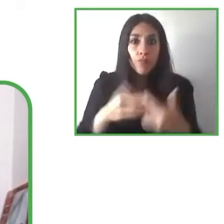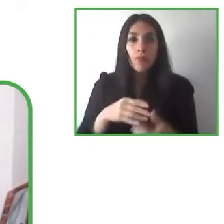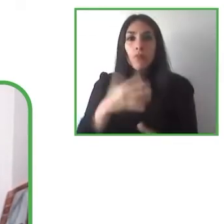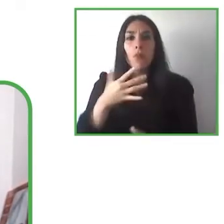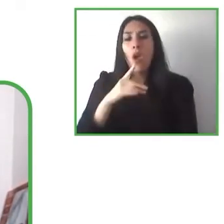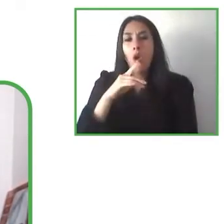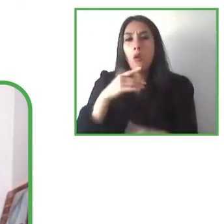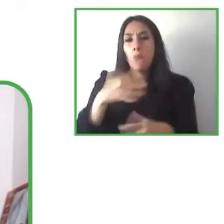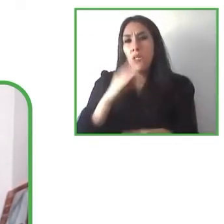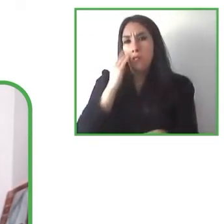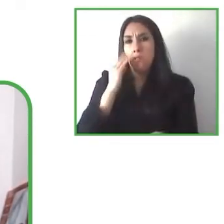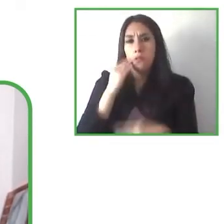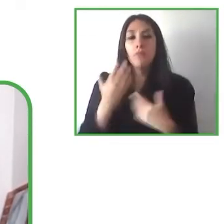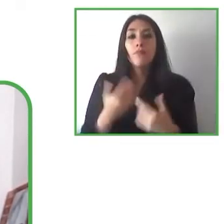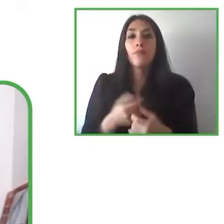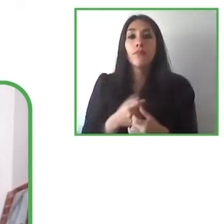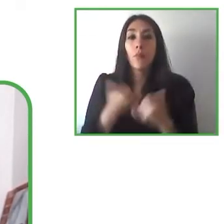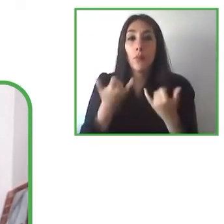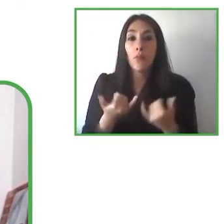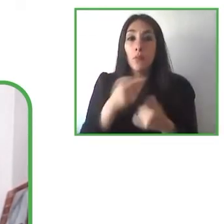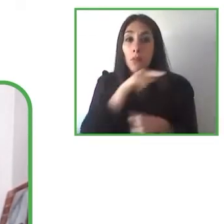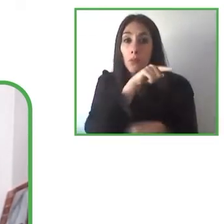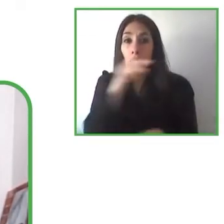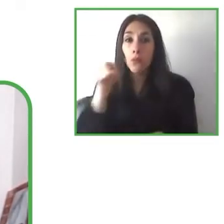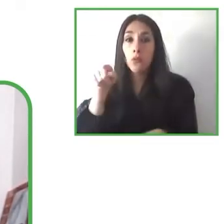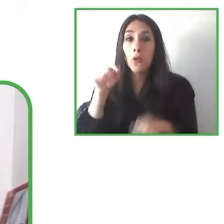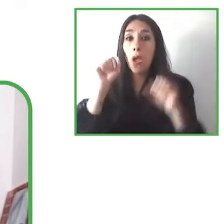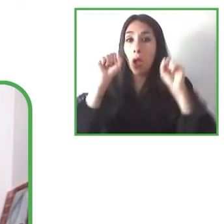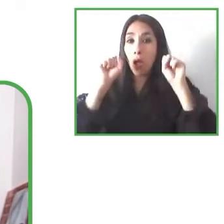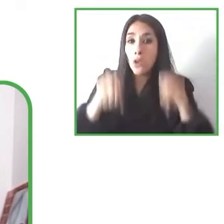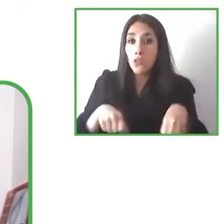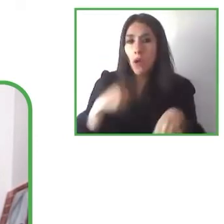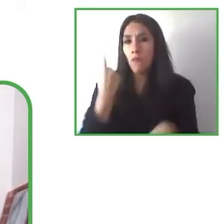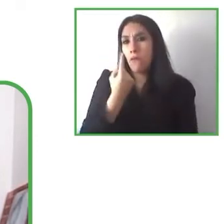will allow them to be more independent and a better quality of life.